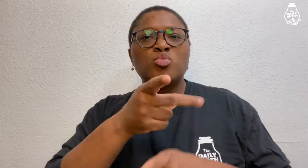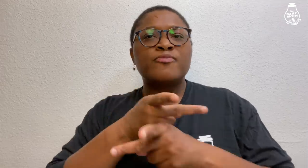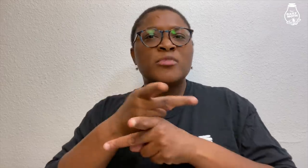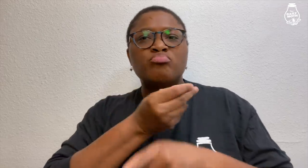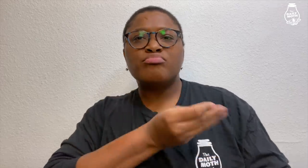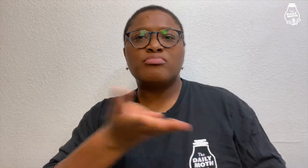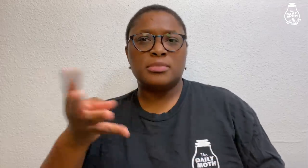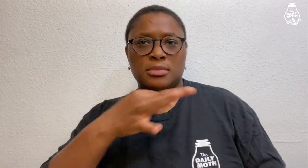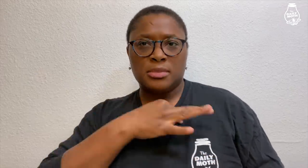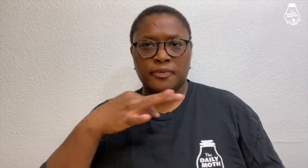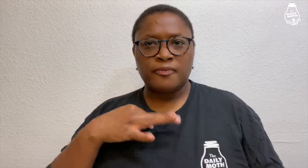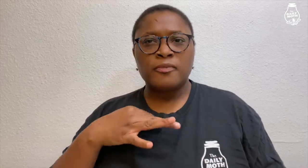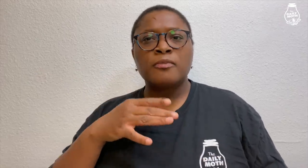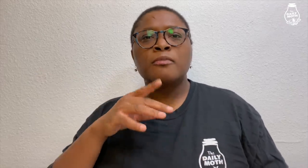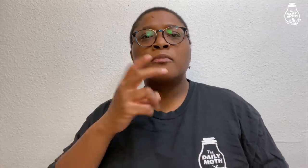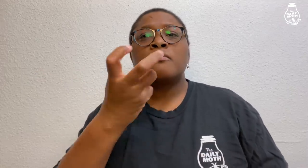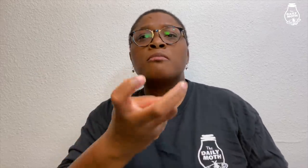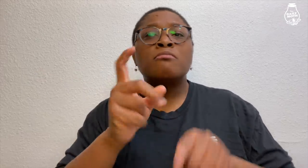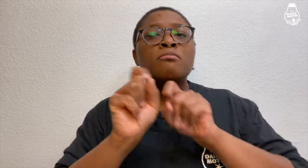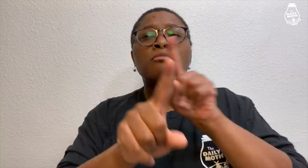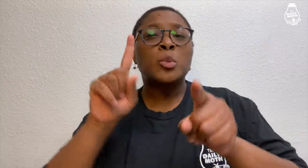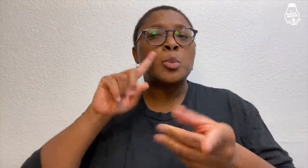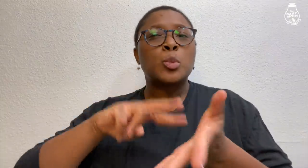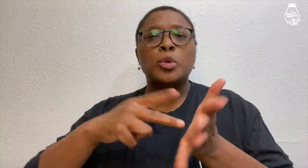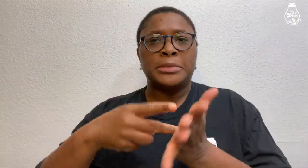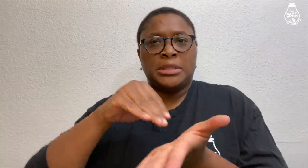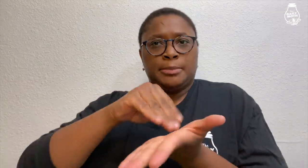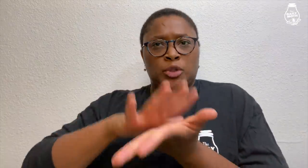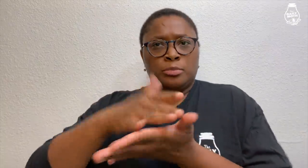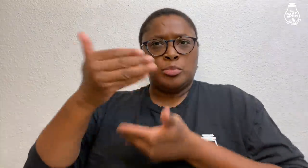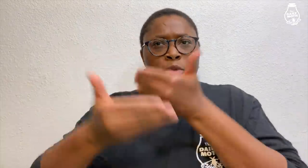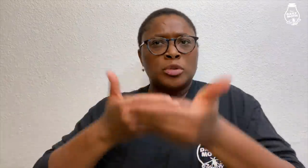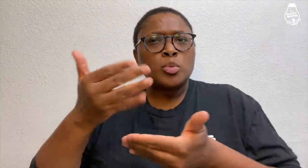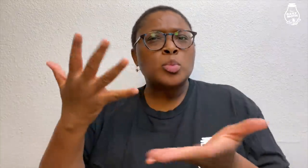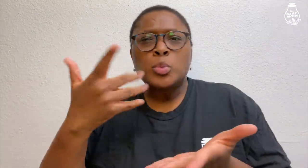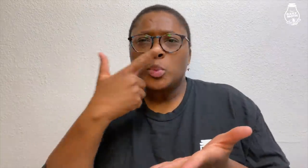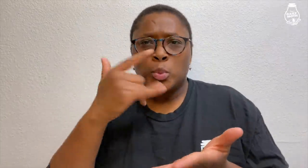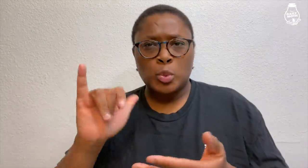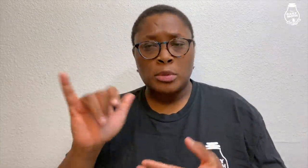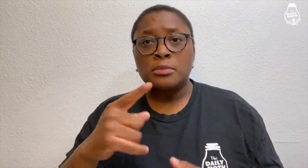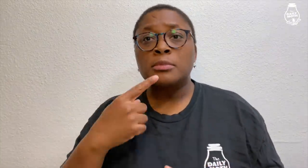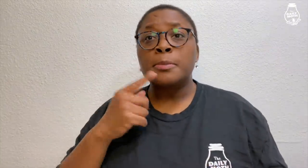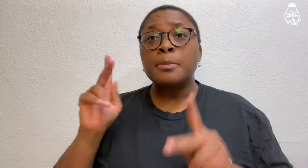Also, several staff that she supervised were called to testify to explain the documentation process.